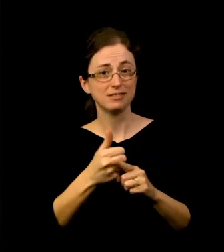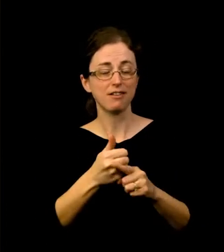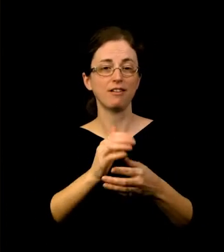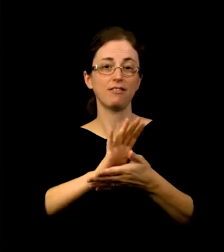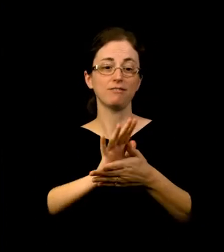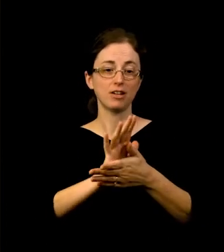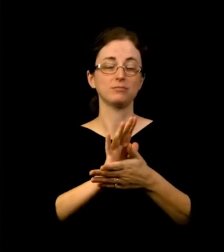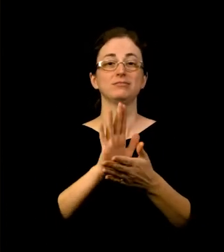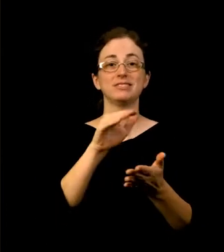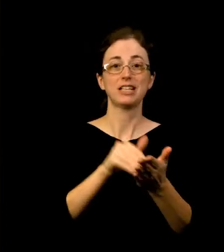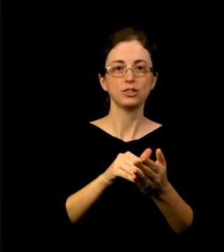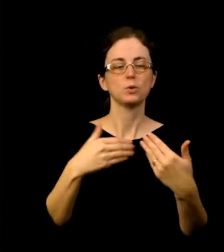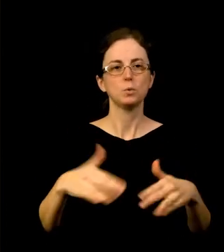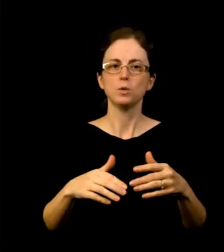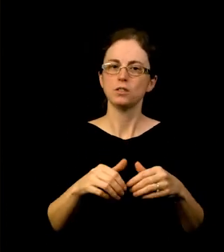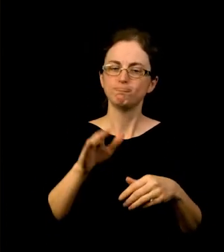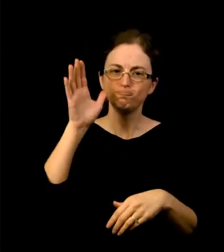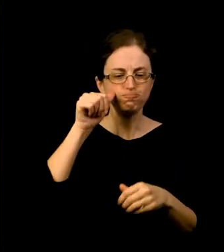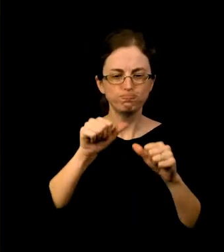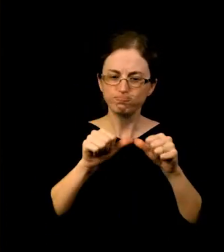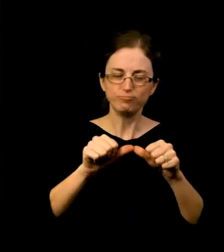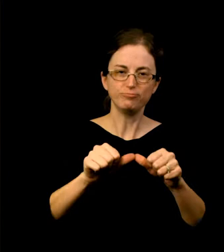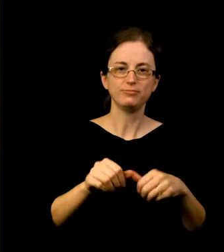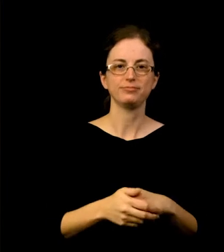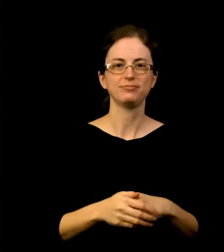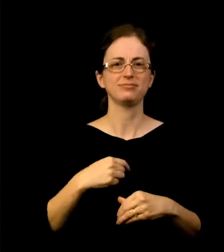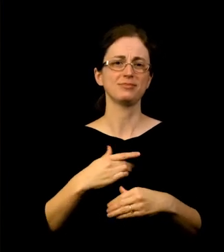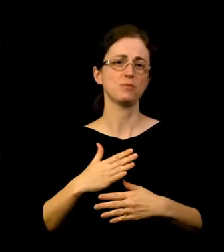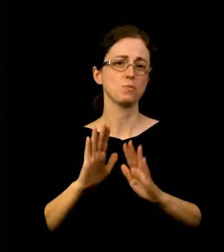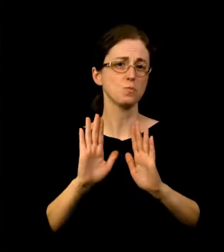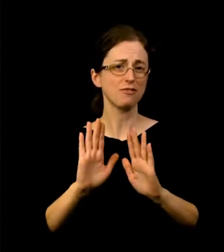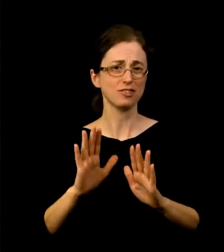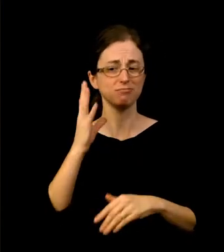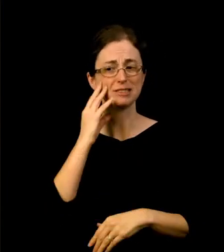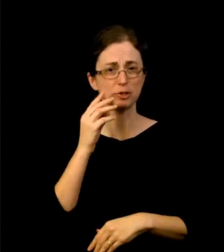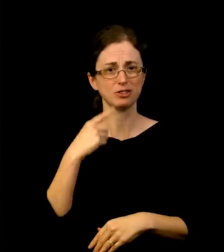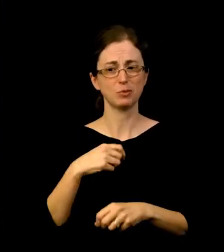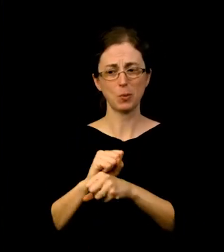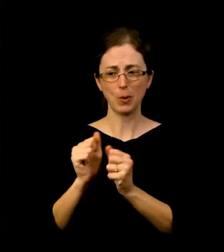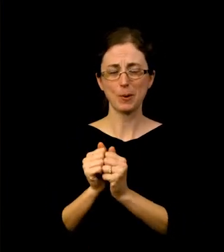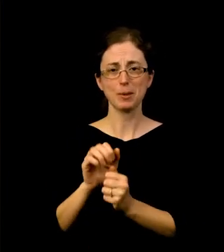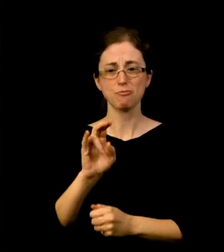It has been a wonderful experience for me to work with Brian and the entire professional staff at the Museum.